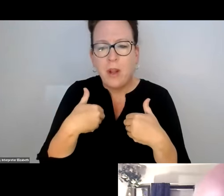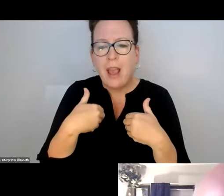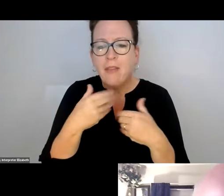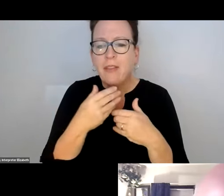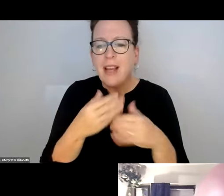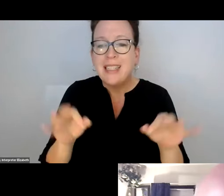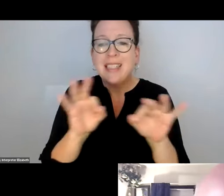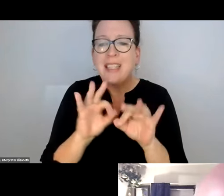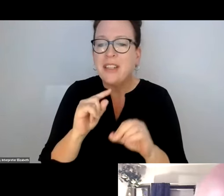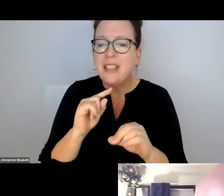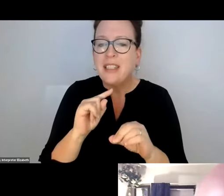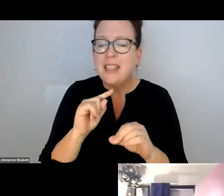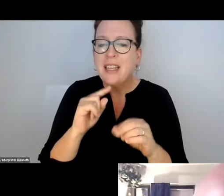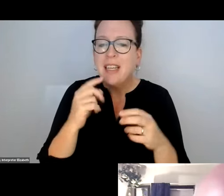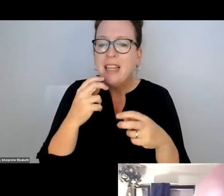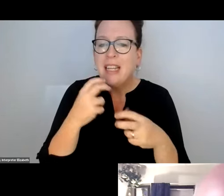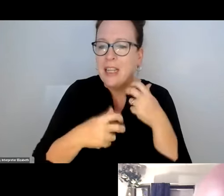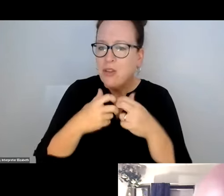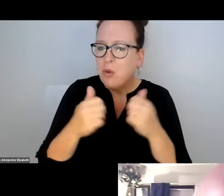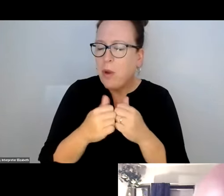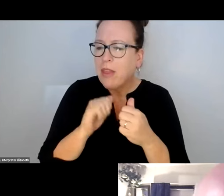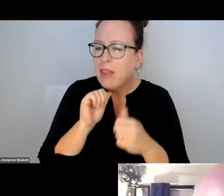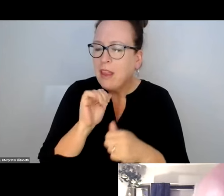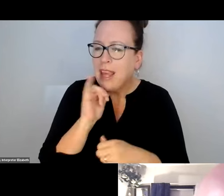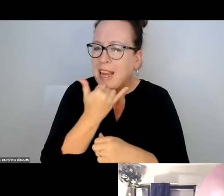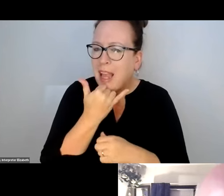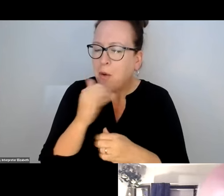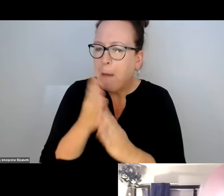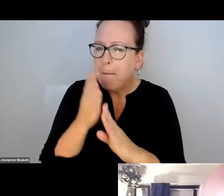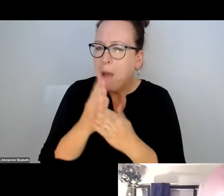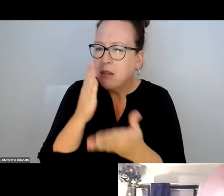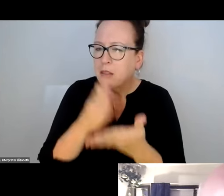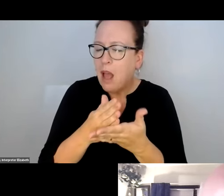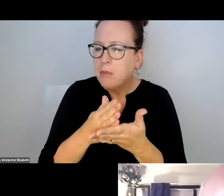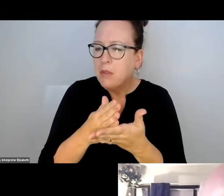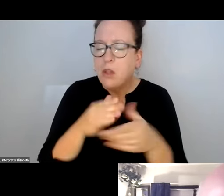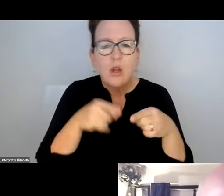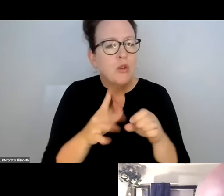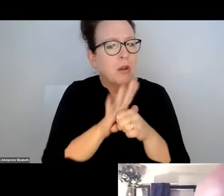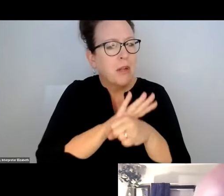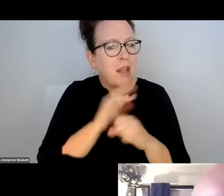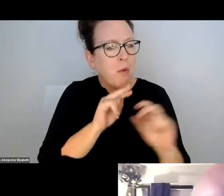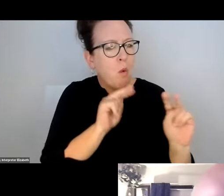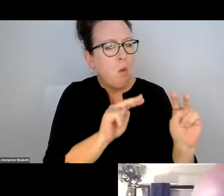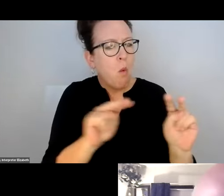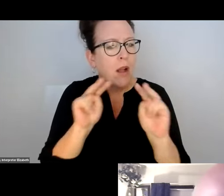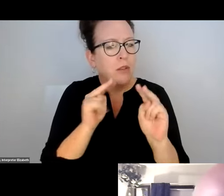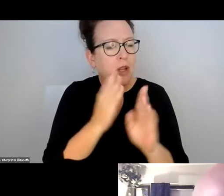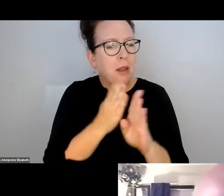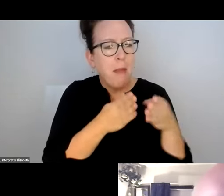ME BACK ON TOPIC. WE CURRENTLY HAVE A SIGNIFICANT ISSUE WITH INACCURATE BUS STOPS. OVER THE PANDEMIC, A LOT OF